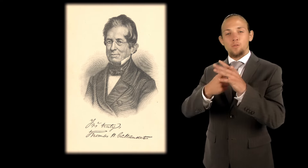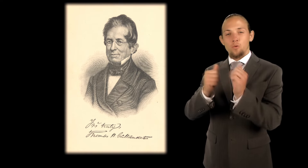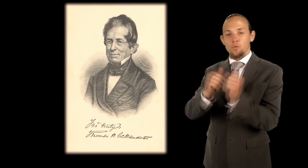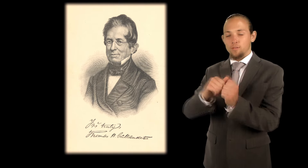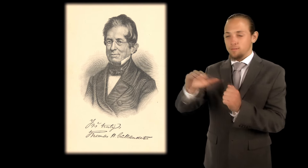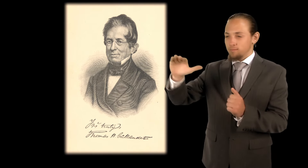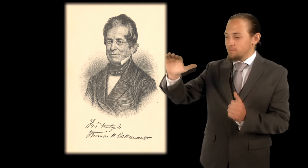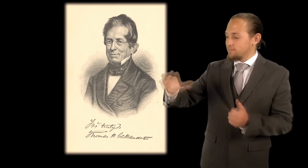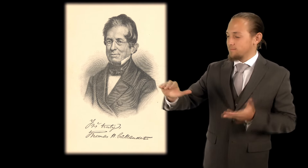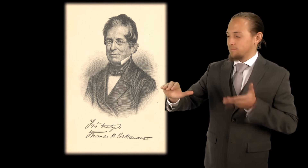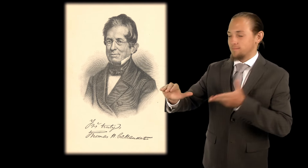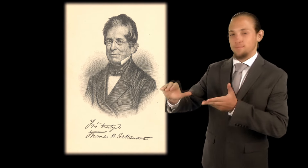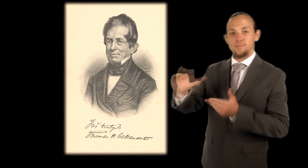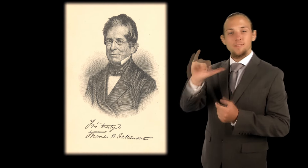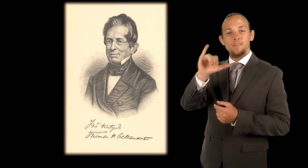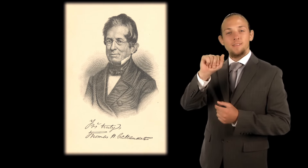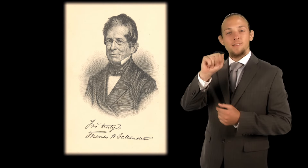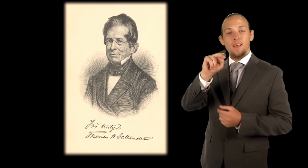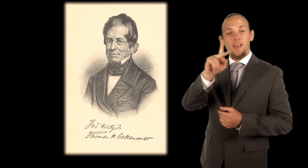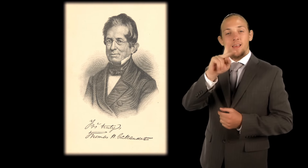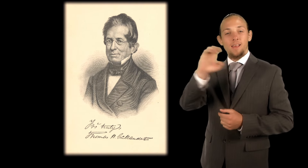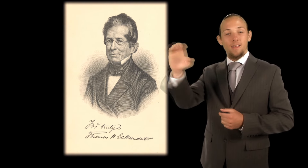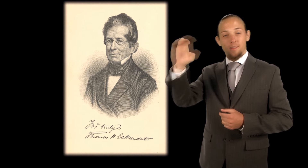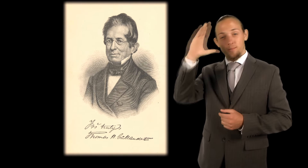he was a Yankee boy born in Connecticut.